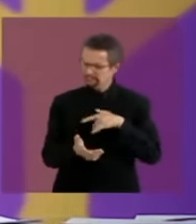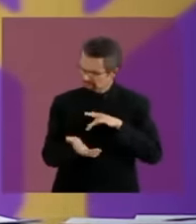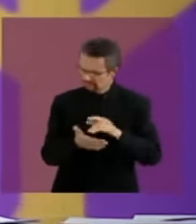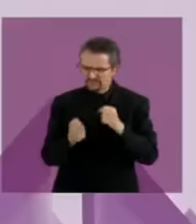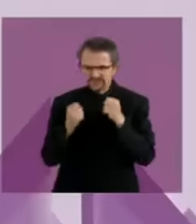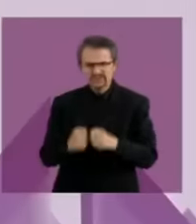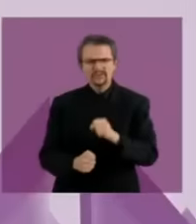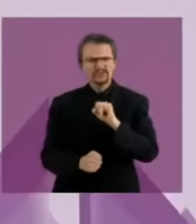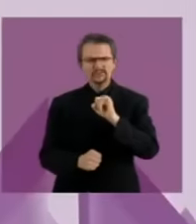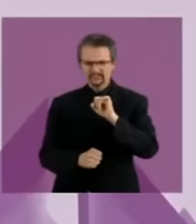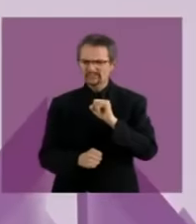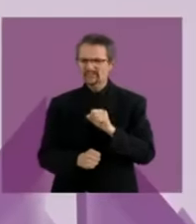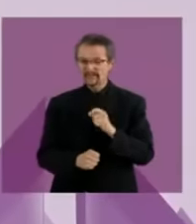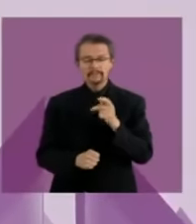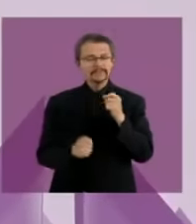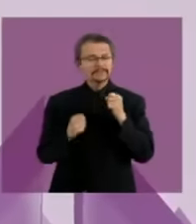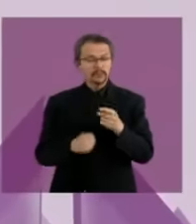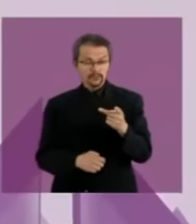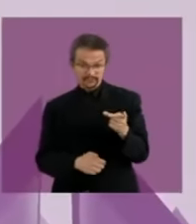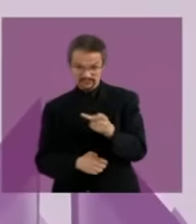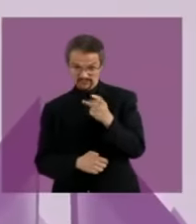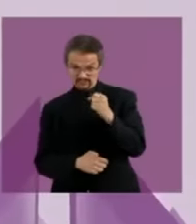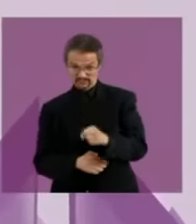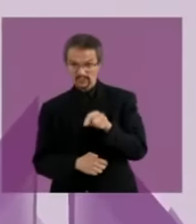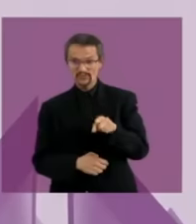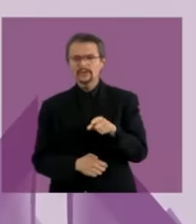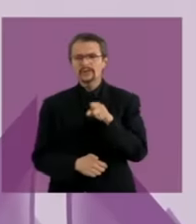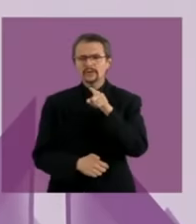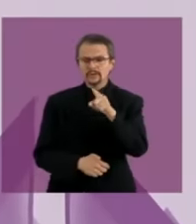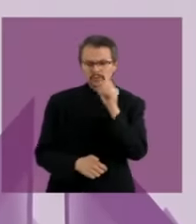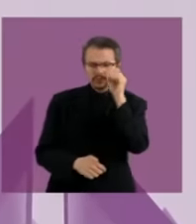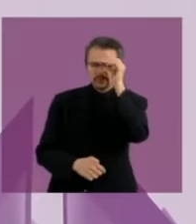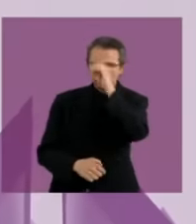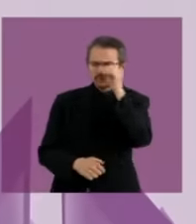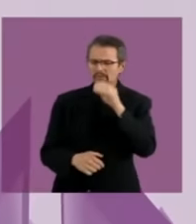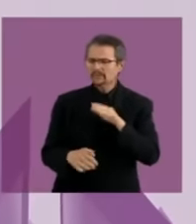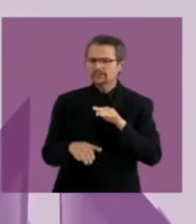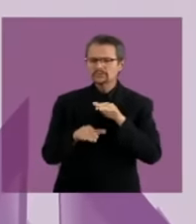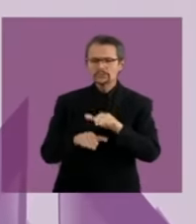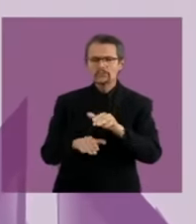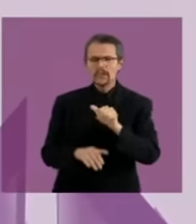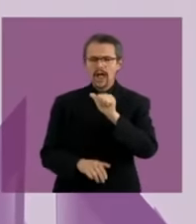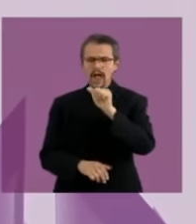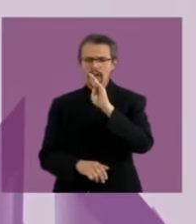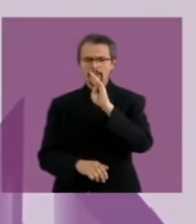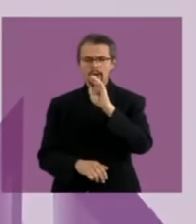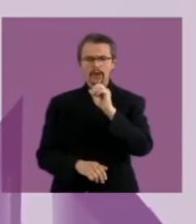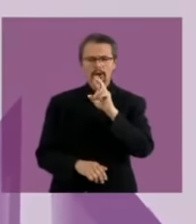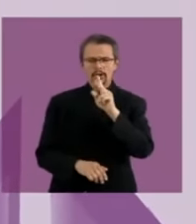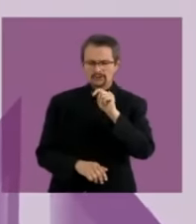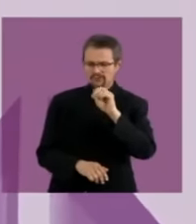on legalization? and safe access to abortion What actions would your government take to protect the